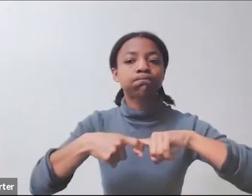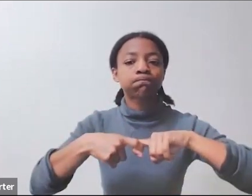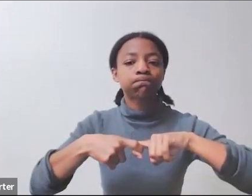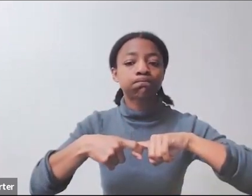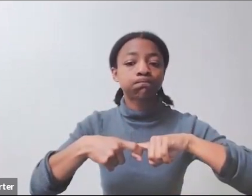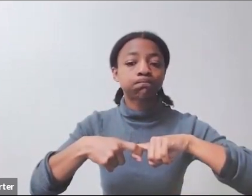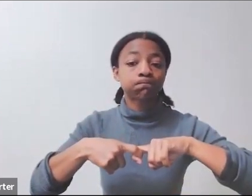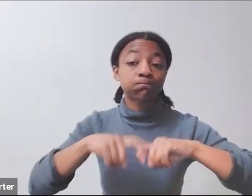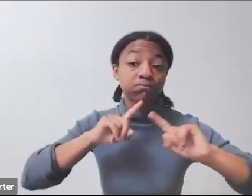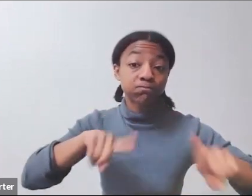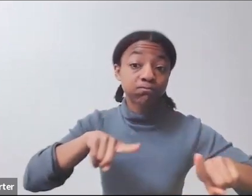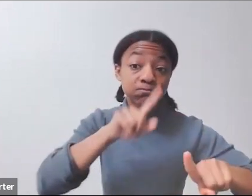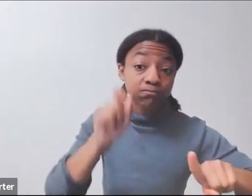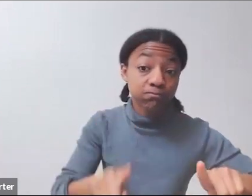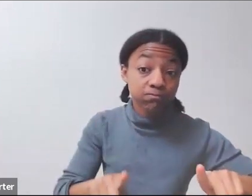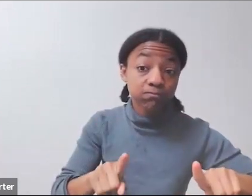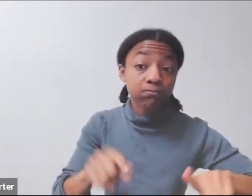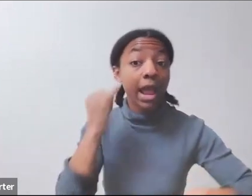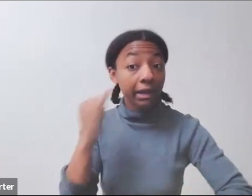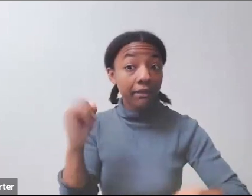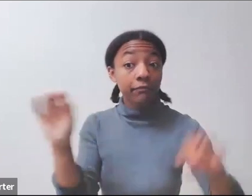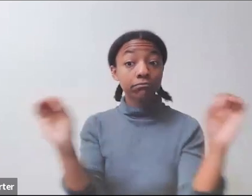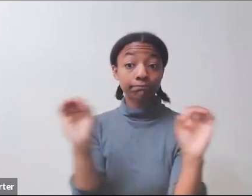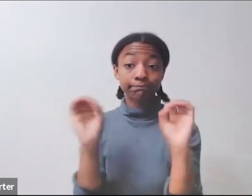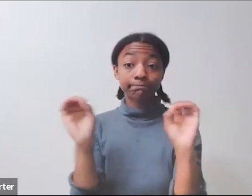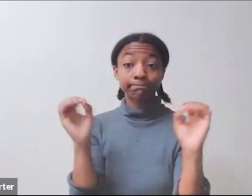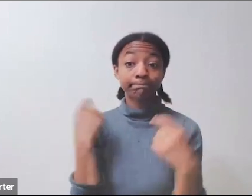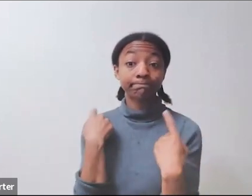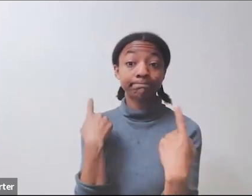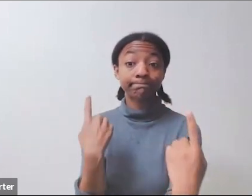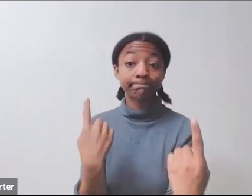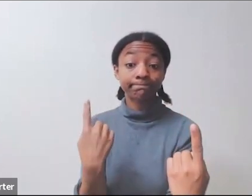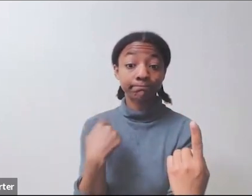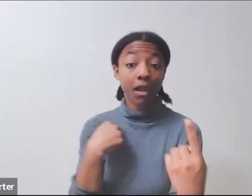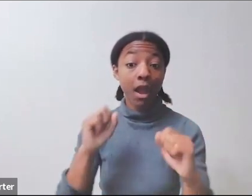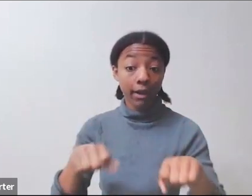If no one has questions, I can keep talking. Thank you so much.